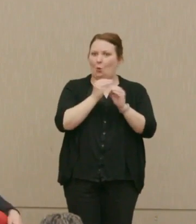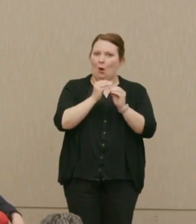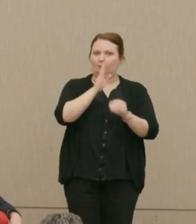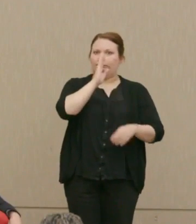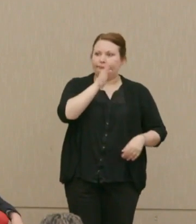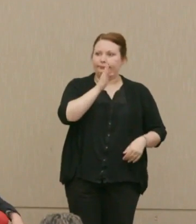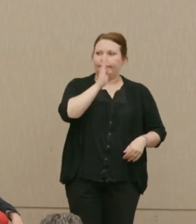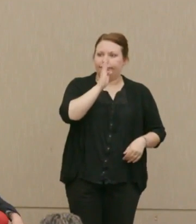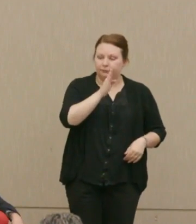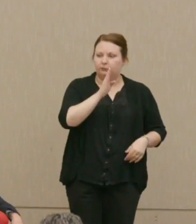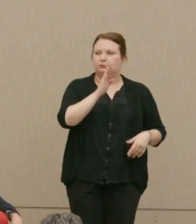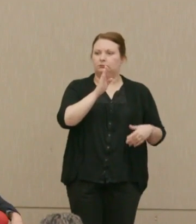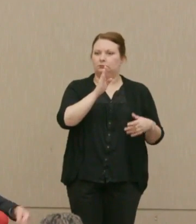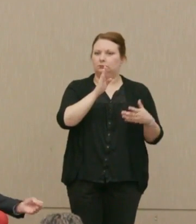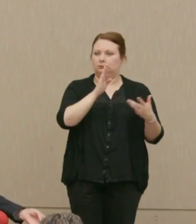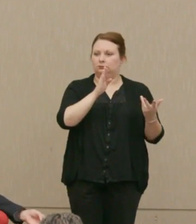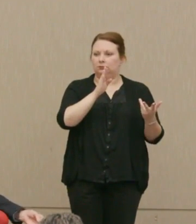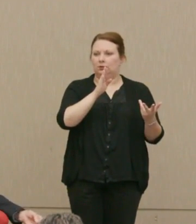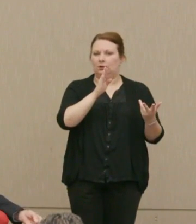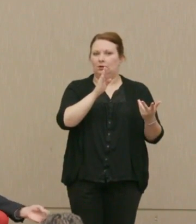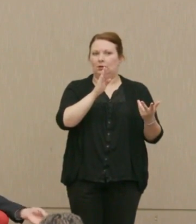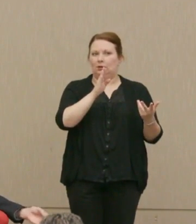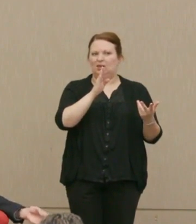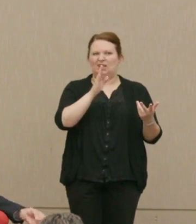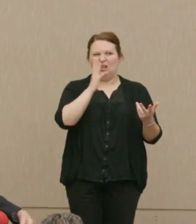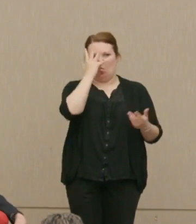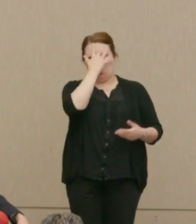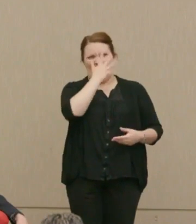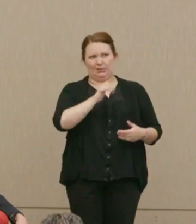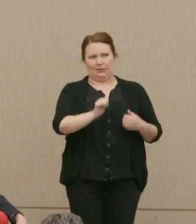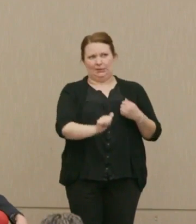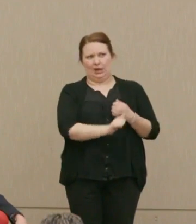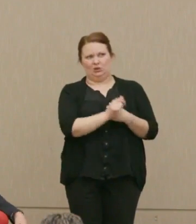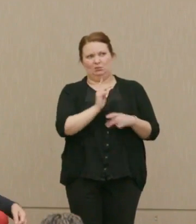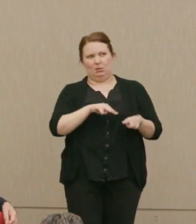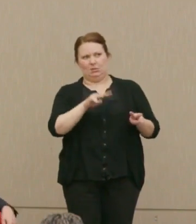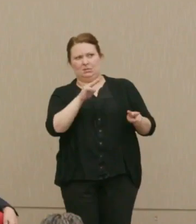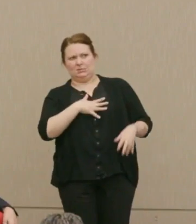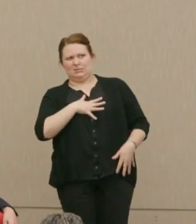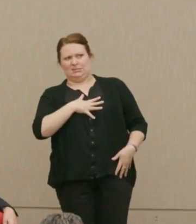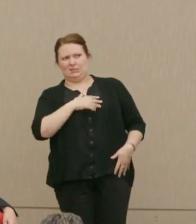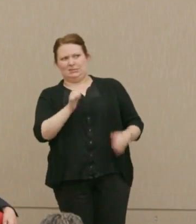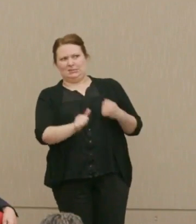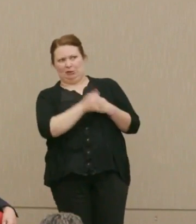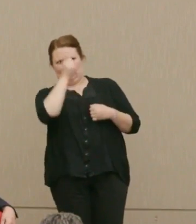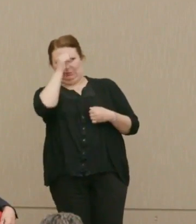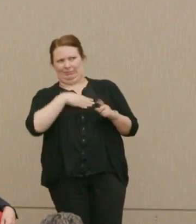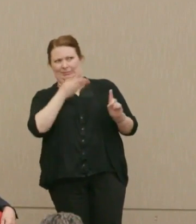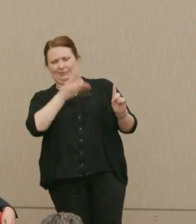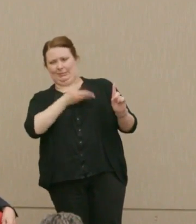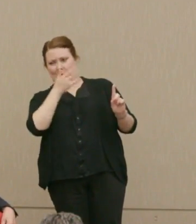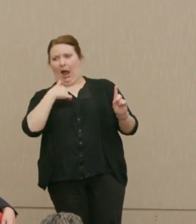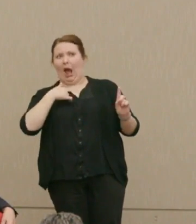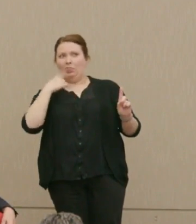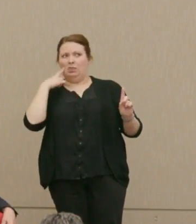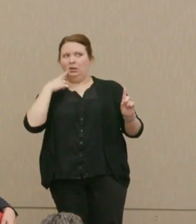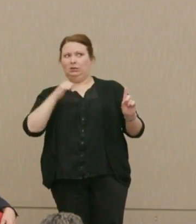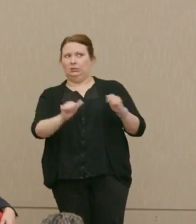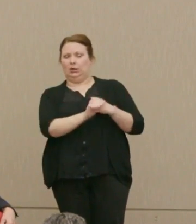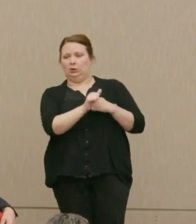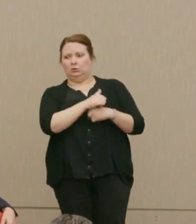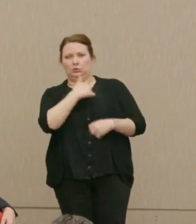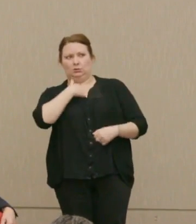explosive, and of course, he looks dangerous to a lot of people, and I among them.